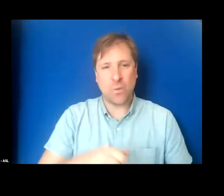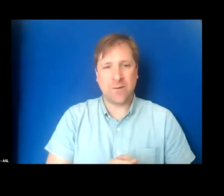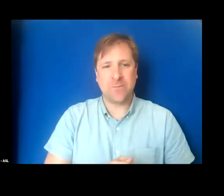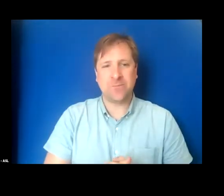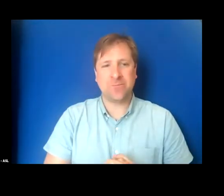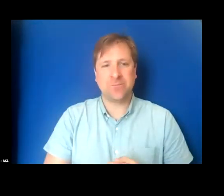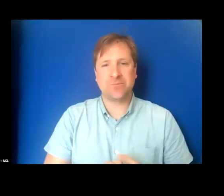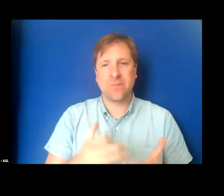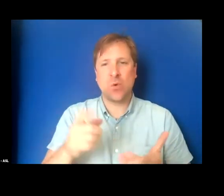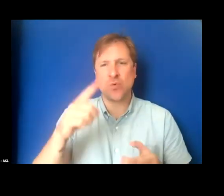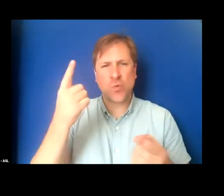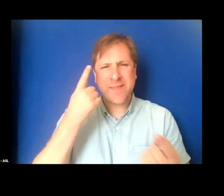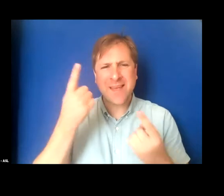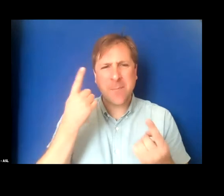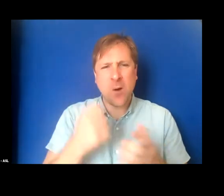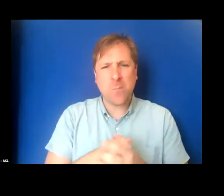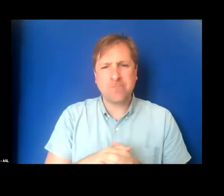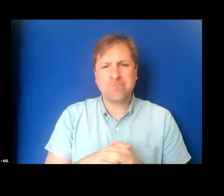I want you to think about any existing